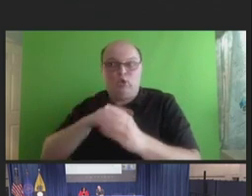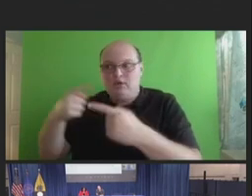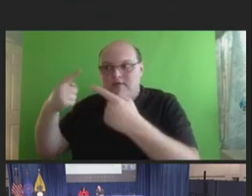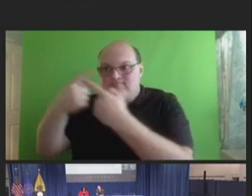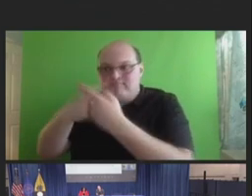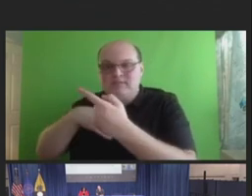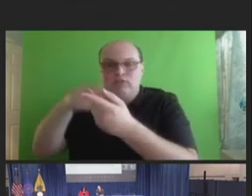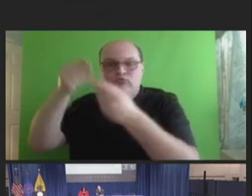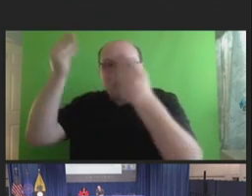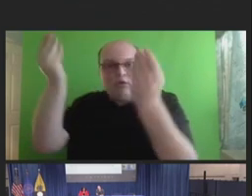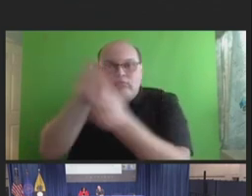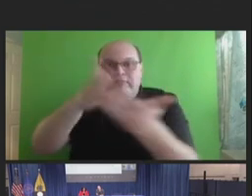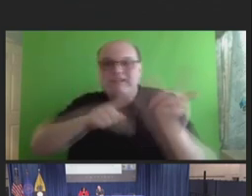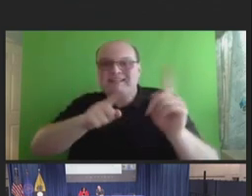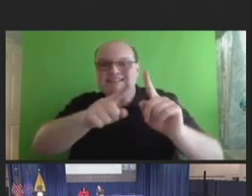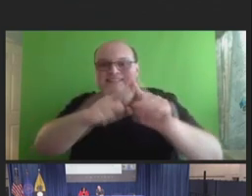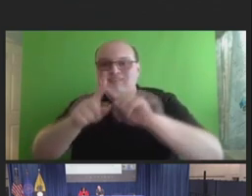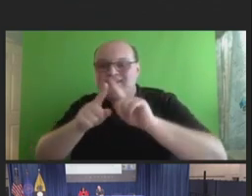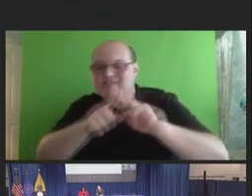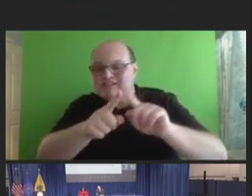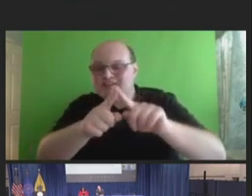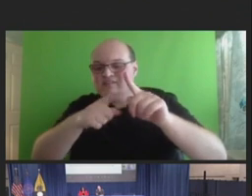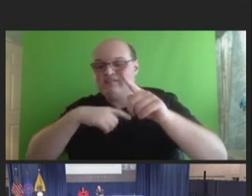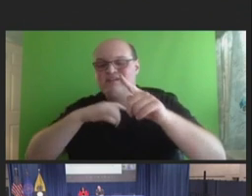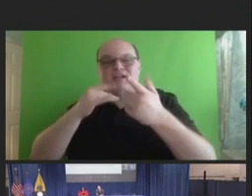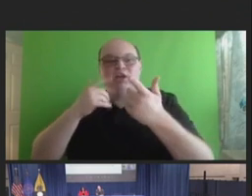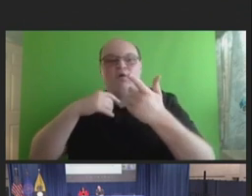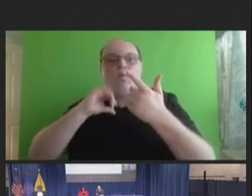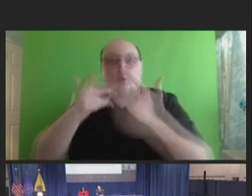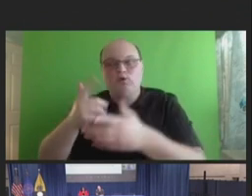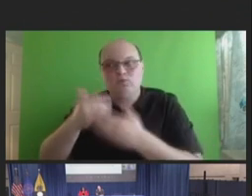not careful, almost really kind of become our own worst enemy with some of these mixed